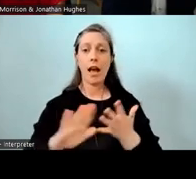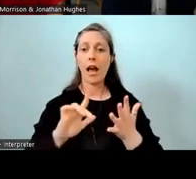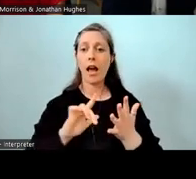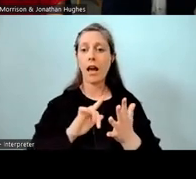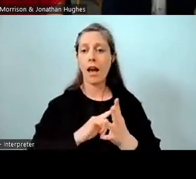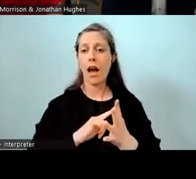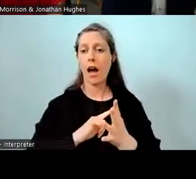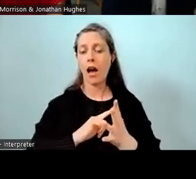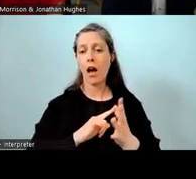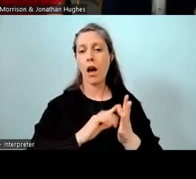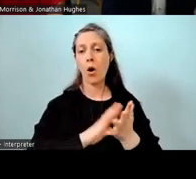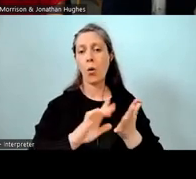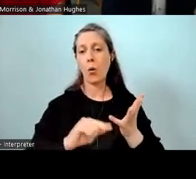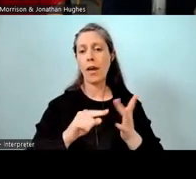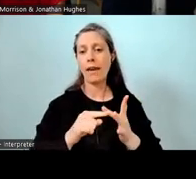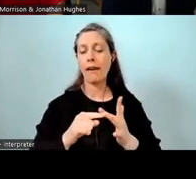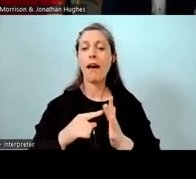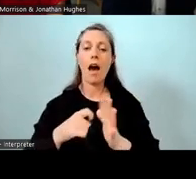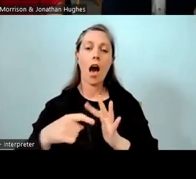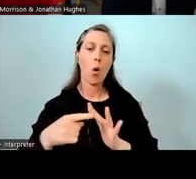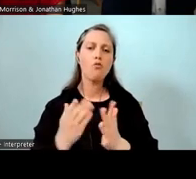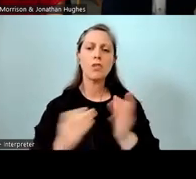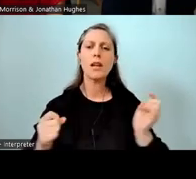to provide that pathway for our local students in our kāhui ako.